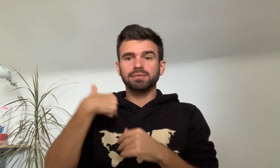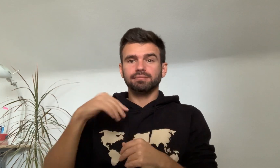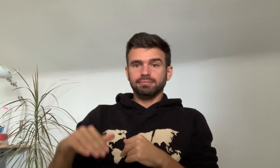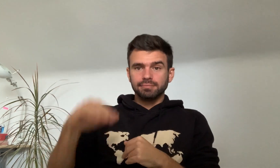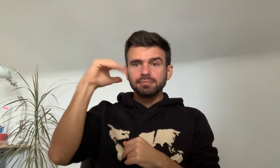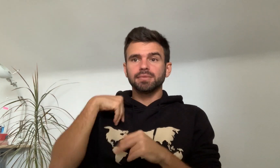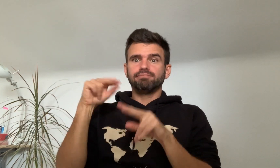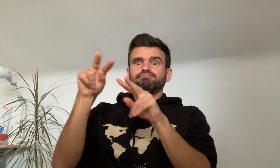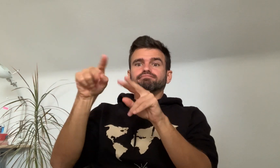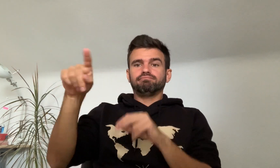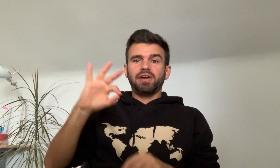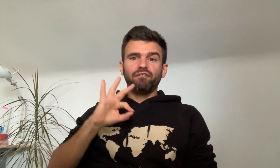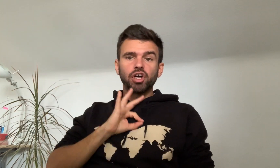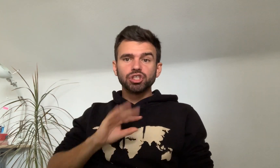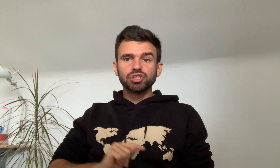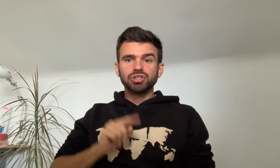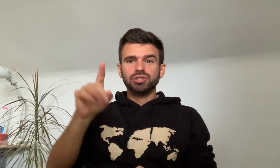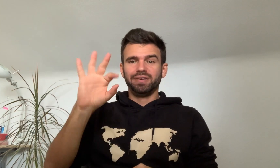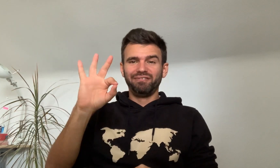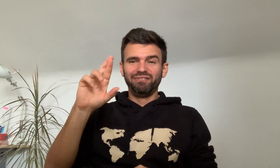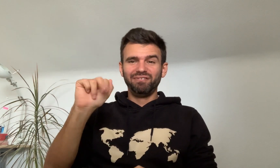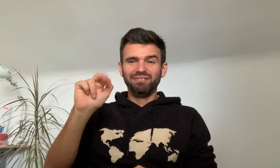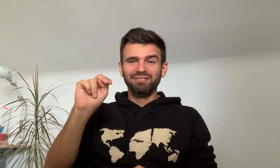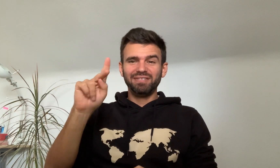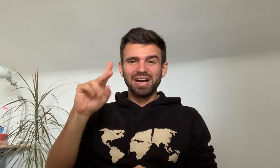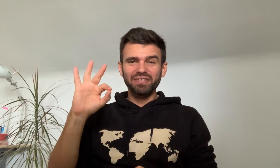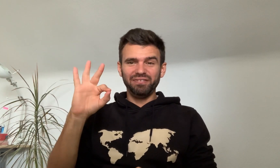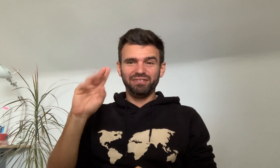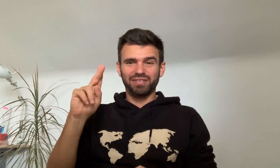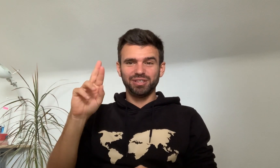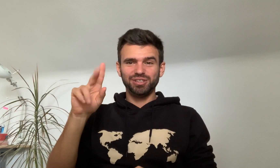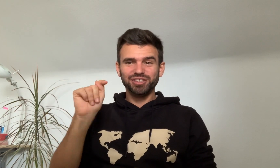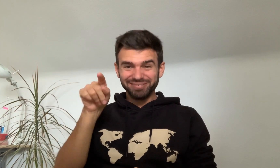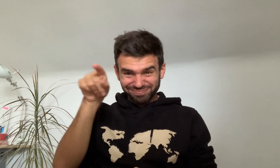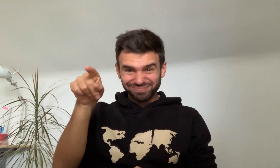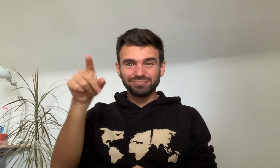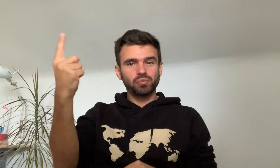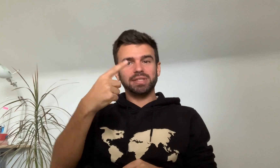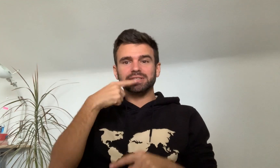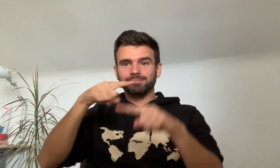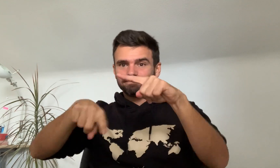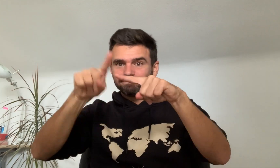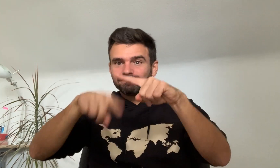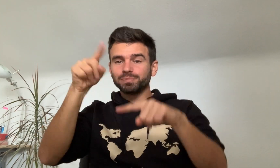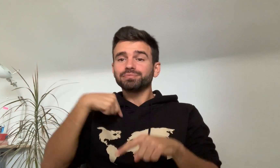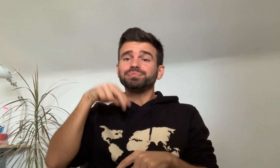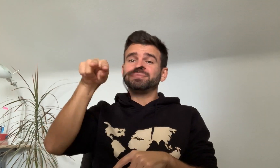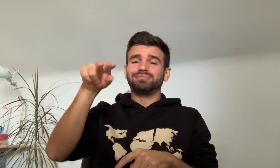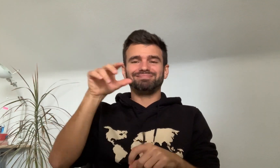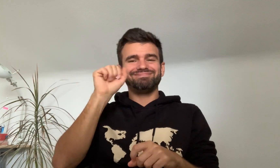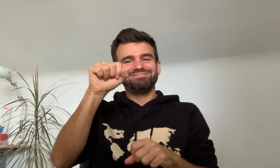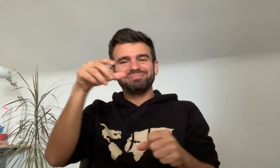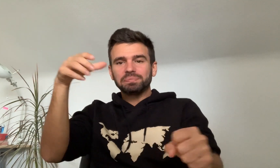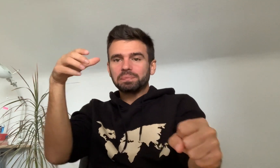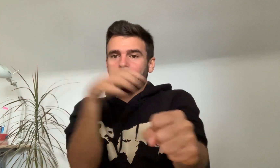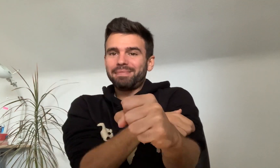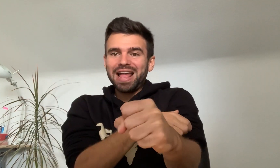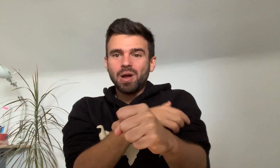Growing up, I looked up to Frank Turk who said we can instead of can’t.